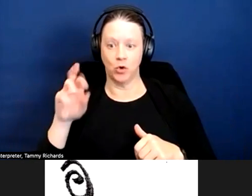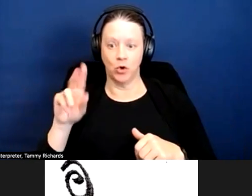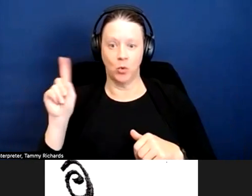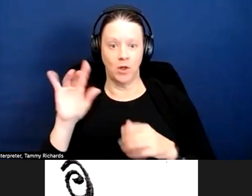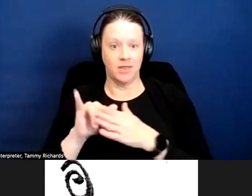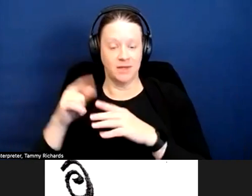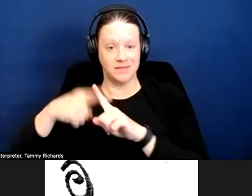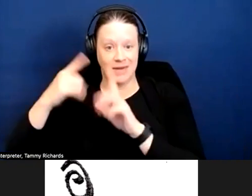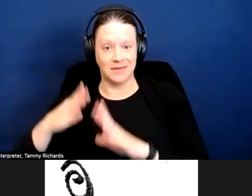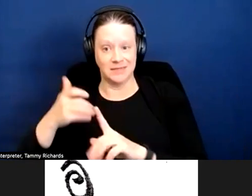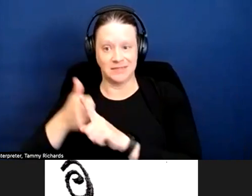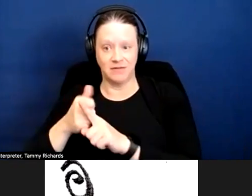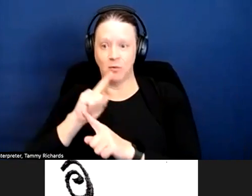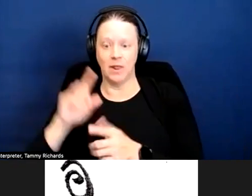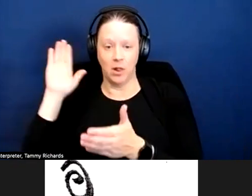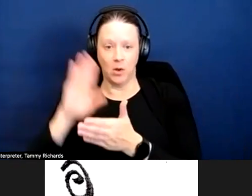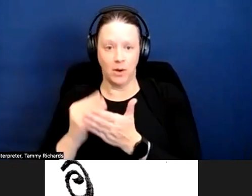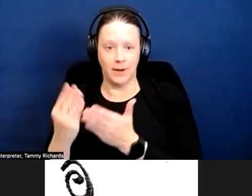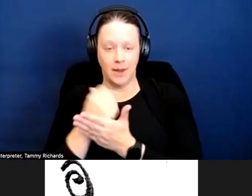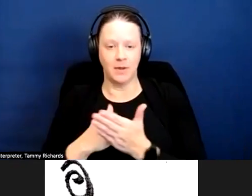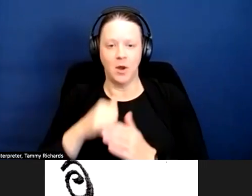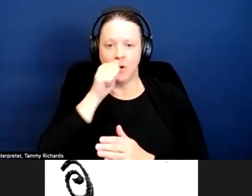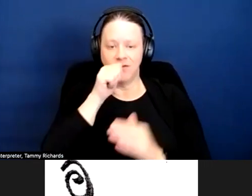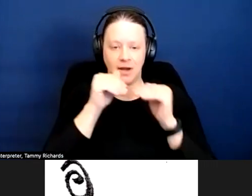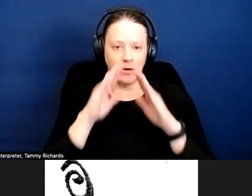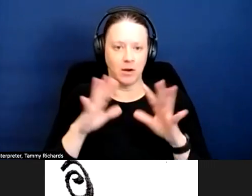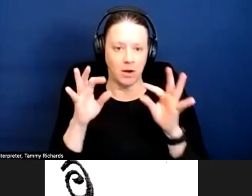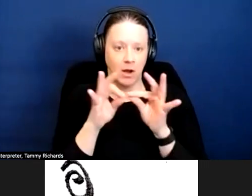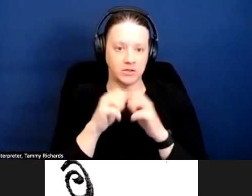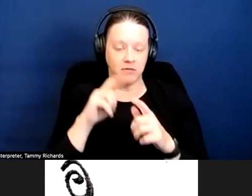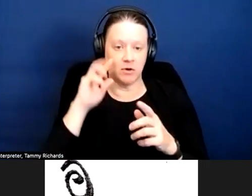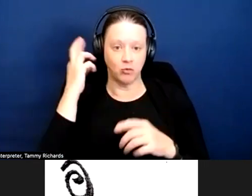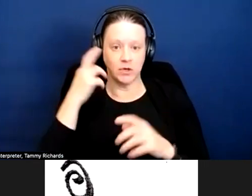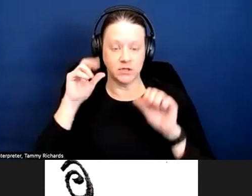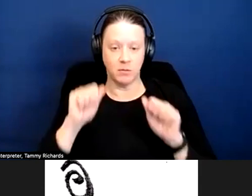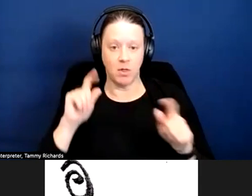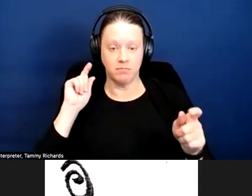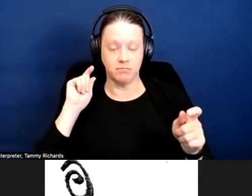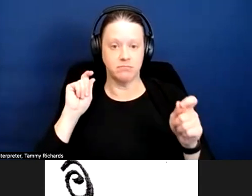So private housing, the cost of a reasonable modification falls on the tenant, right.